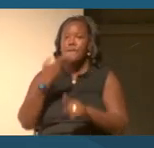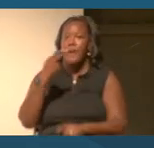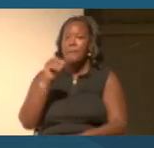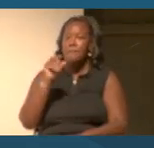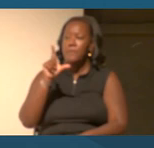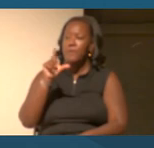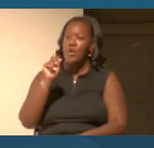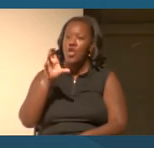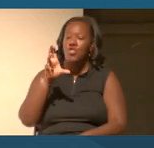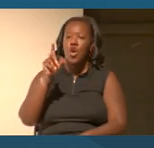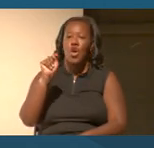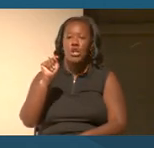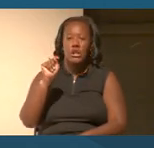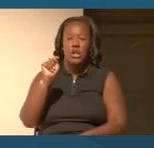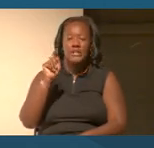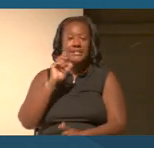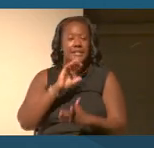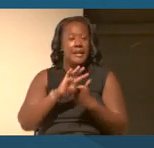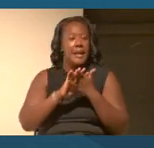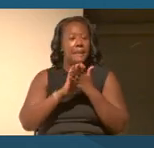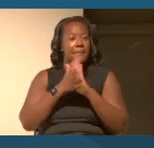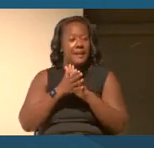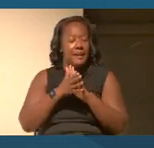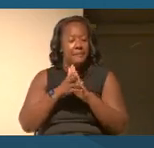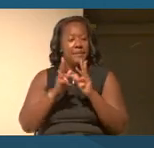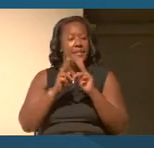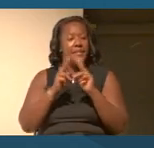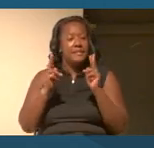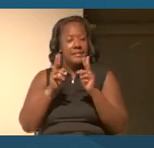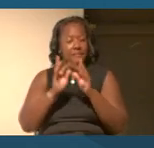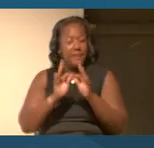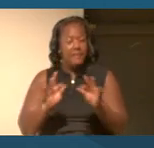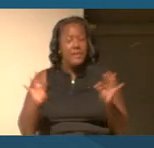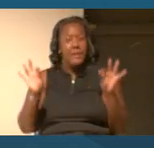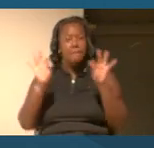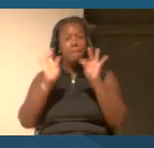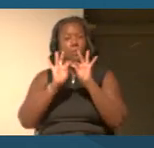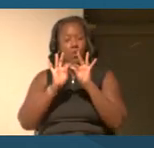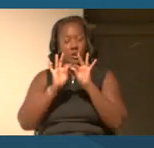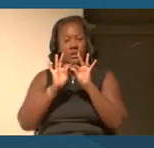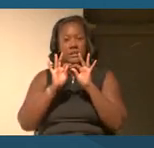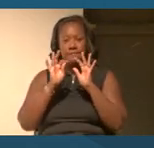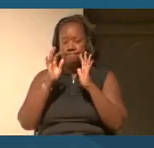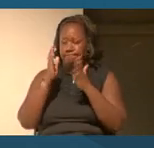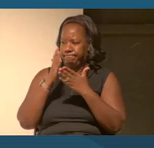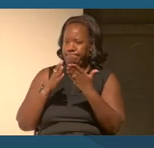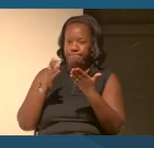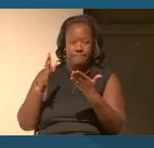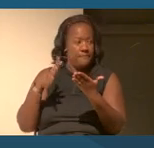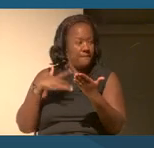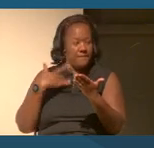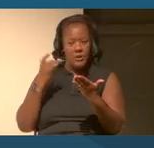came in this very important elaborate box and he probably he only got them for like one week at a time.